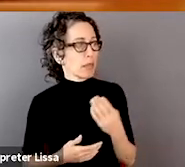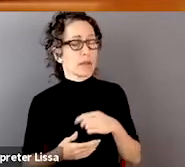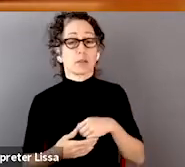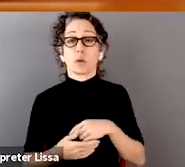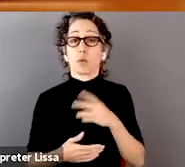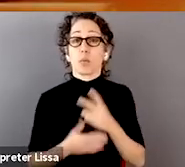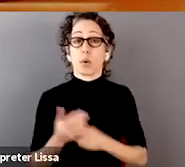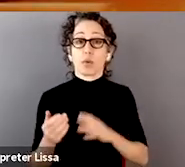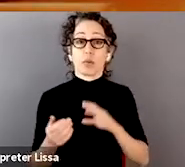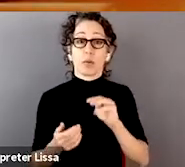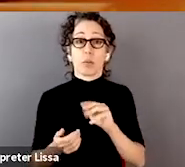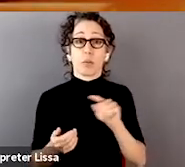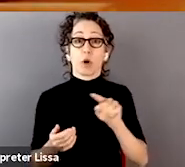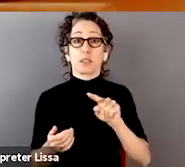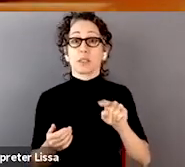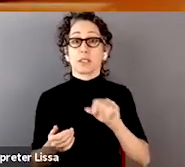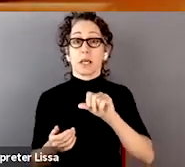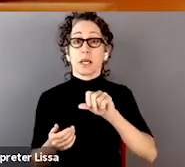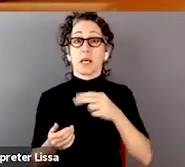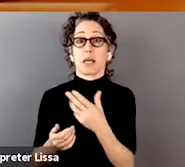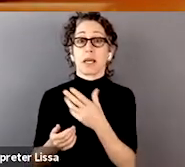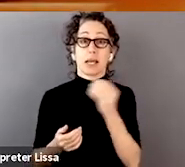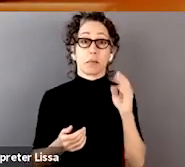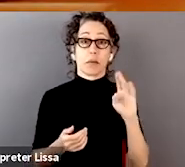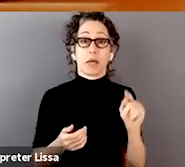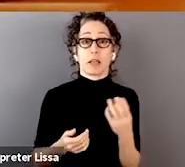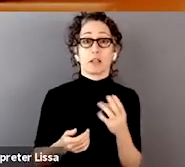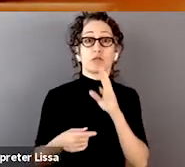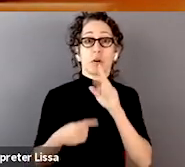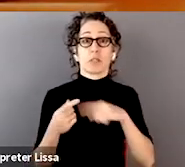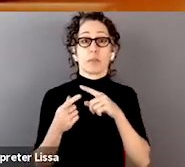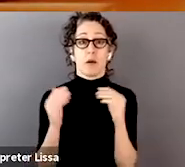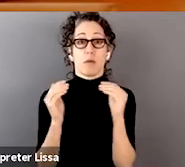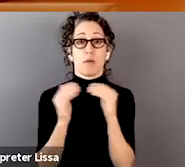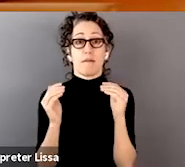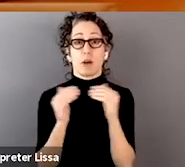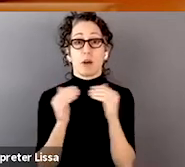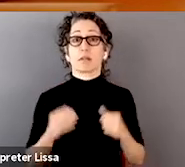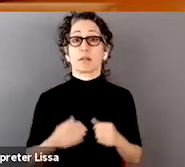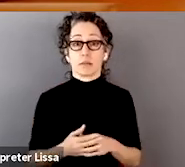touched on the question of fairness, it strikes me that many of these questions